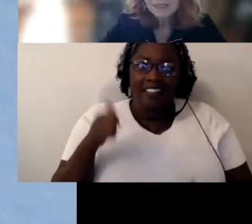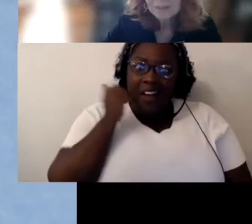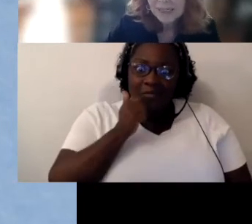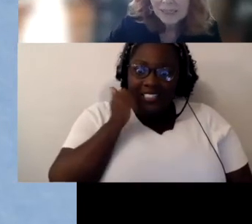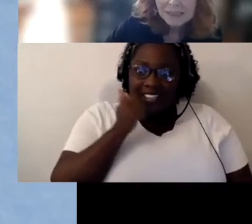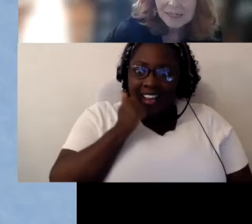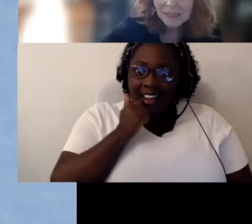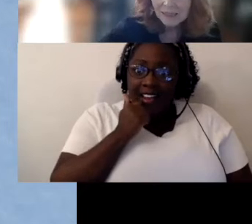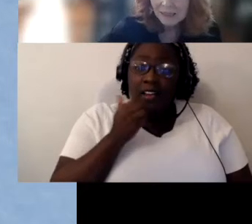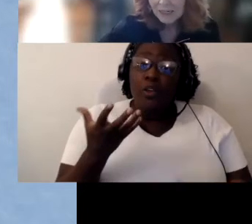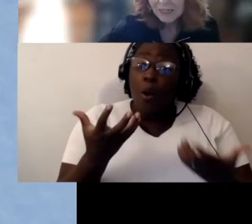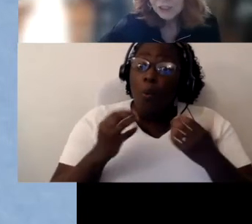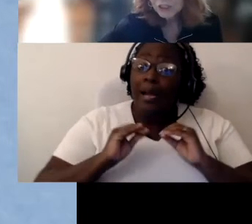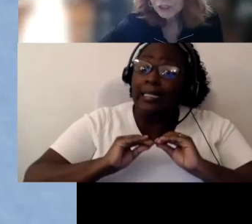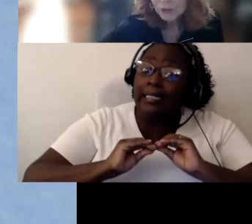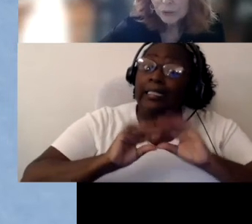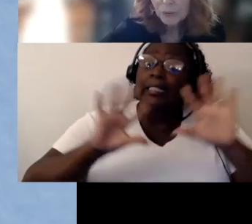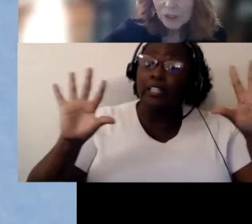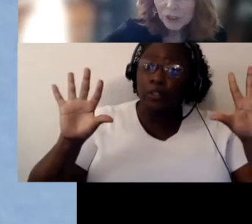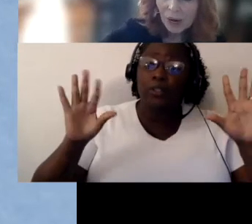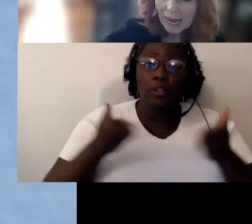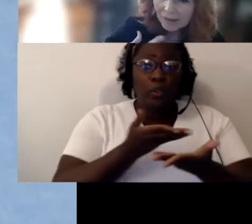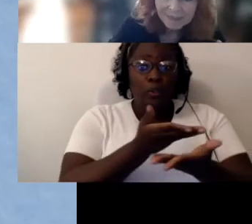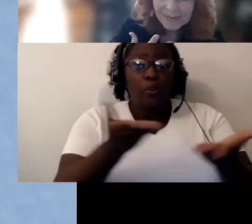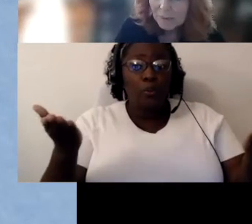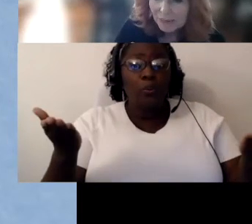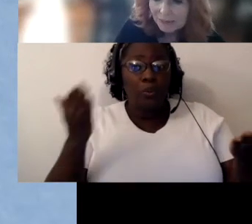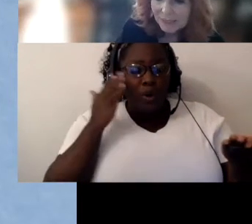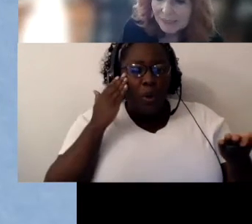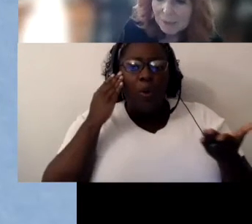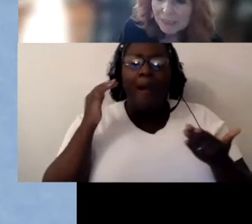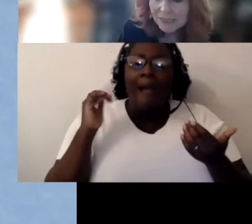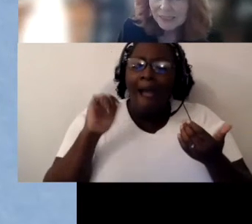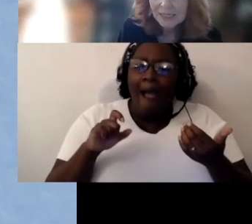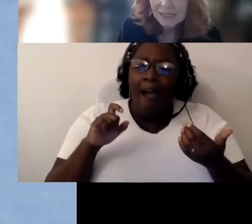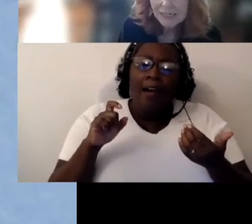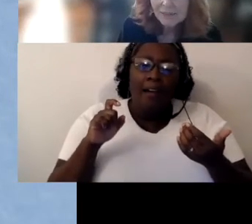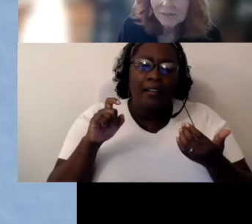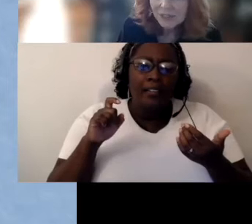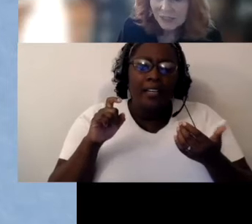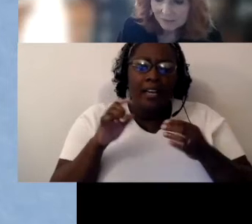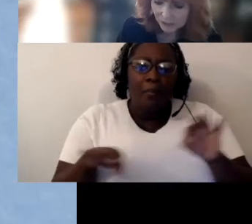to be clear to you how to think about this, because it can get very confusing.